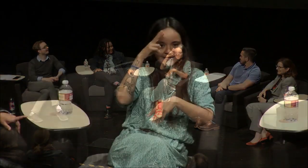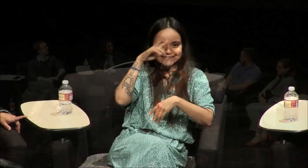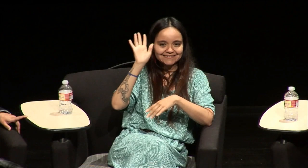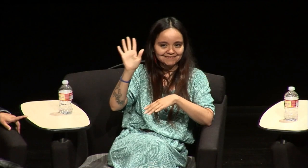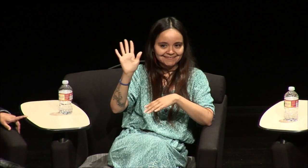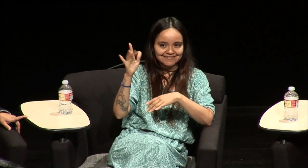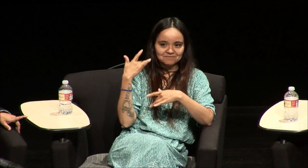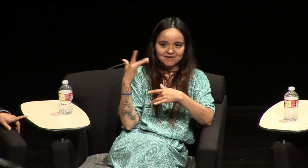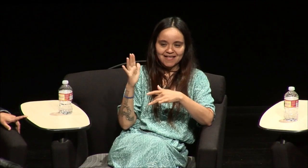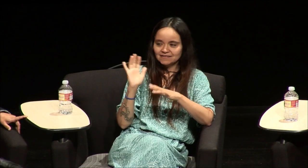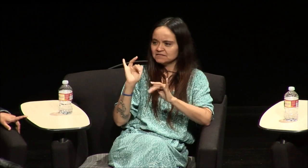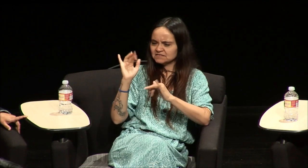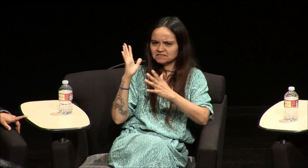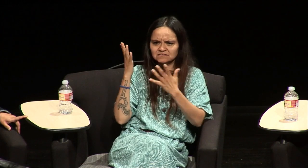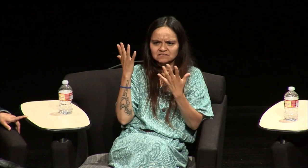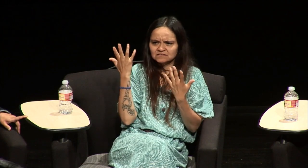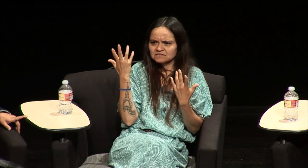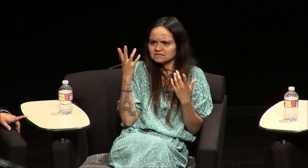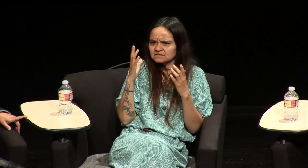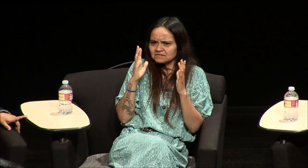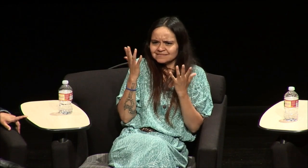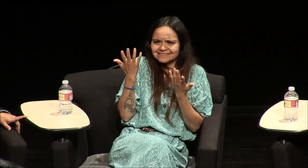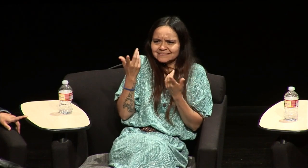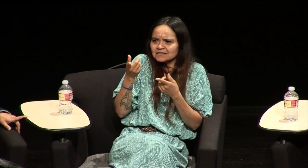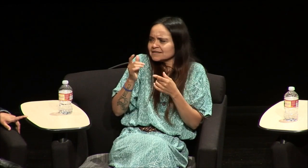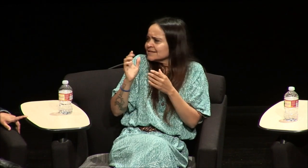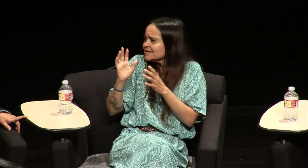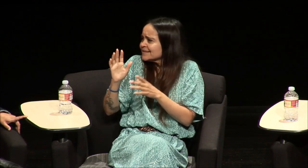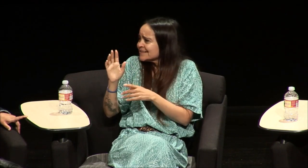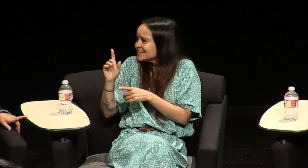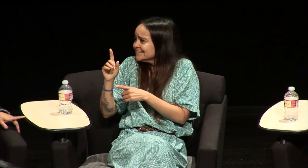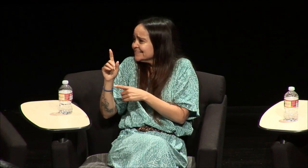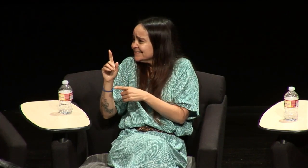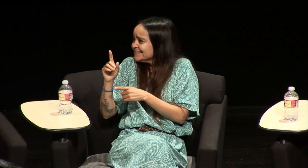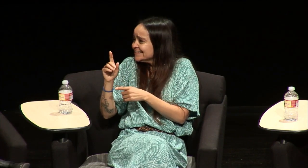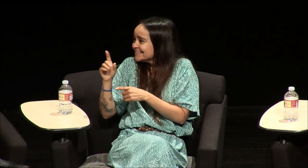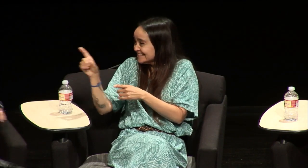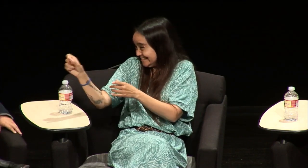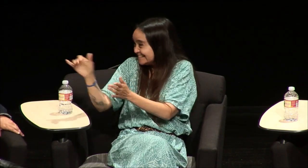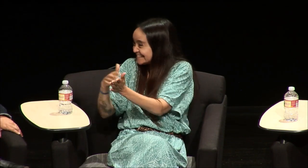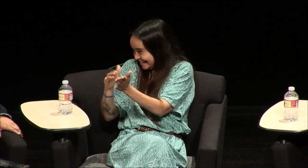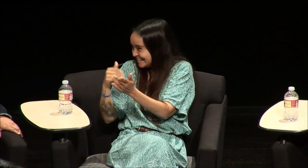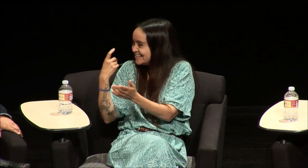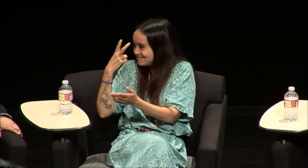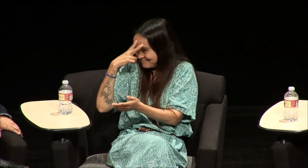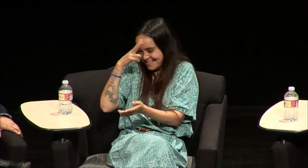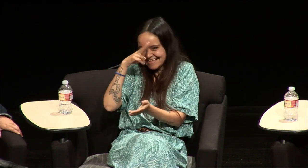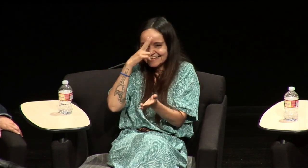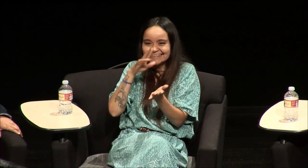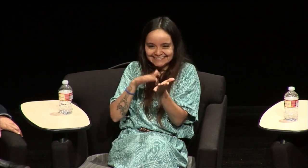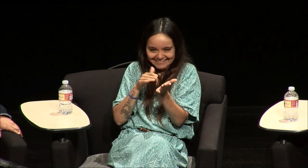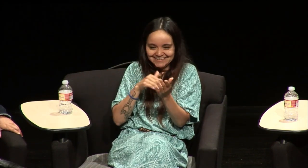Telemundo at the Spanish TV news channel like soap operas is that what you're talking about yeah soap operas there you go Mexican